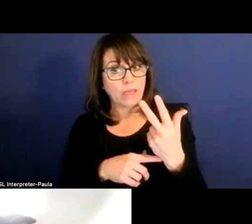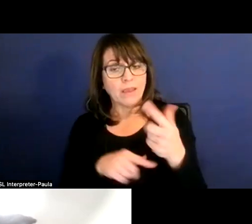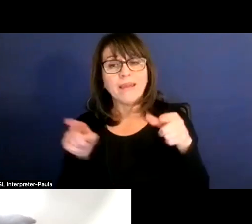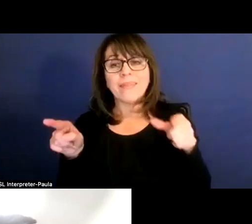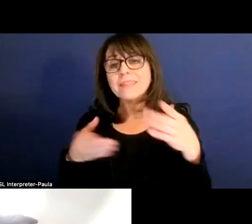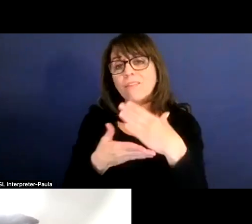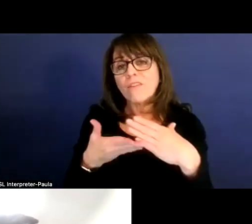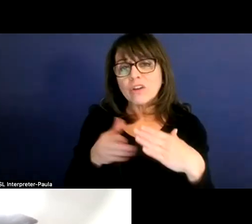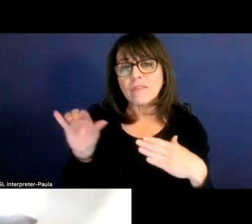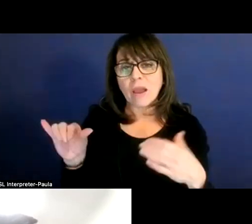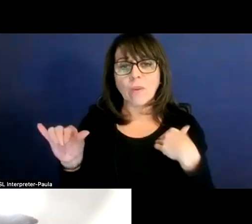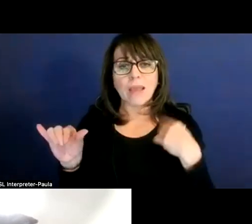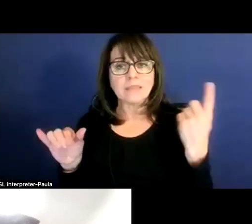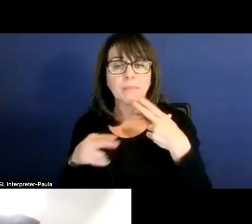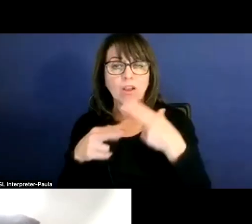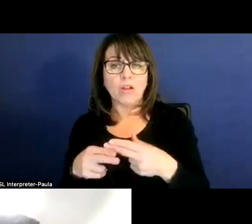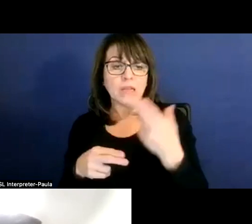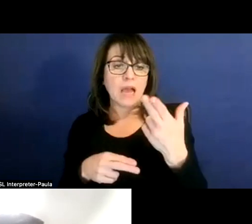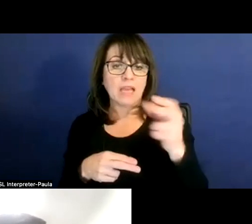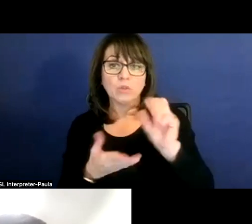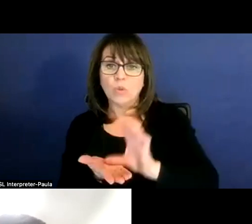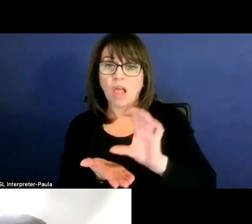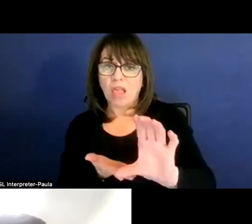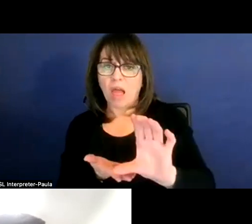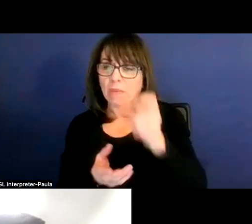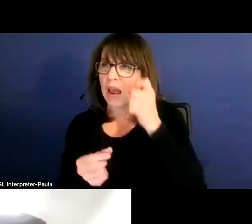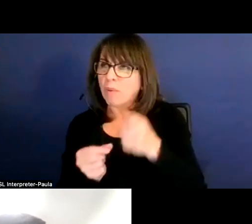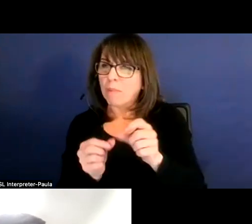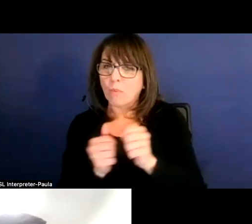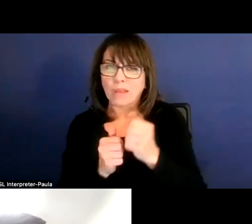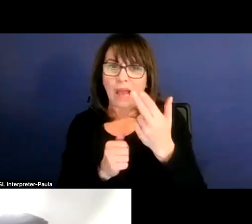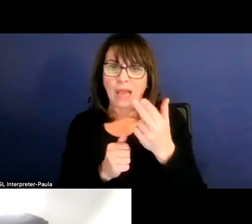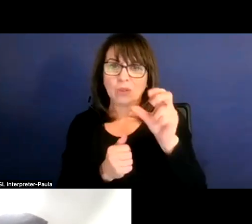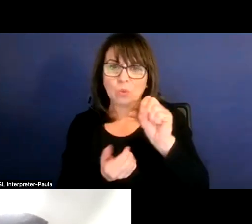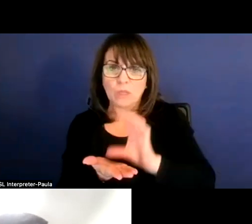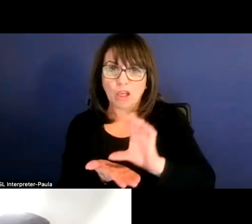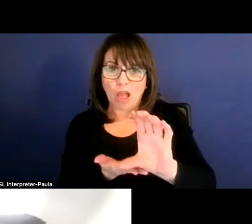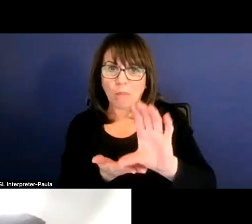where we had something called a high school allotment. And I remember with the high school allotment, that went away, but they wrapped that